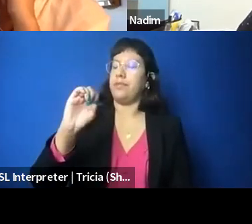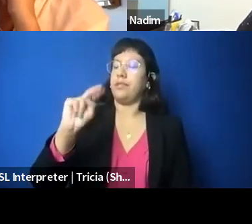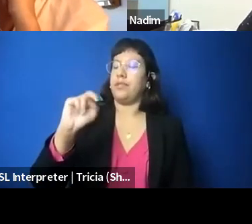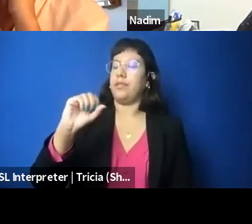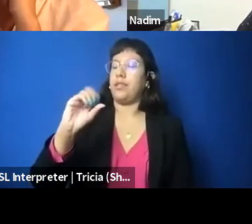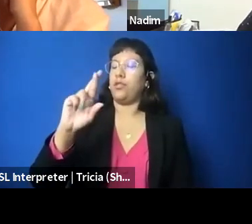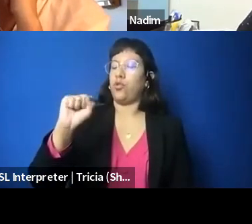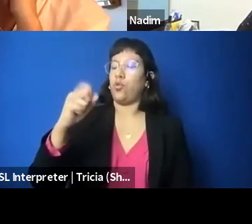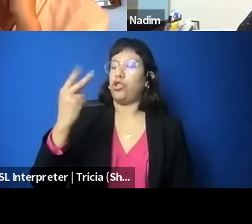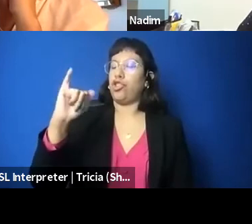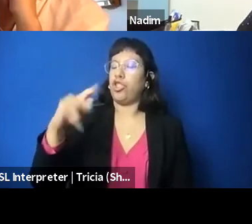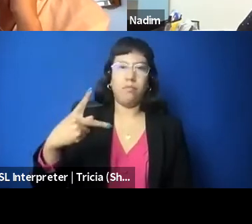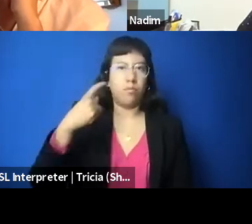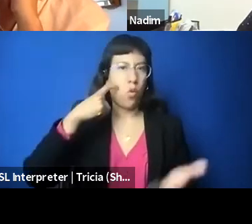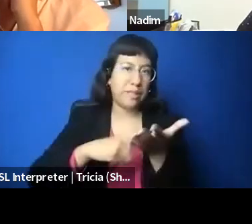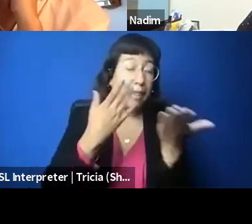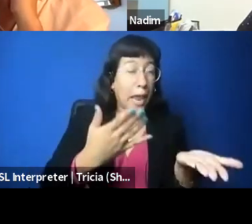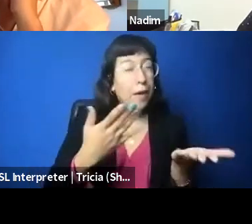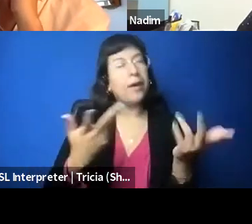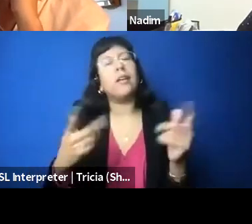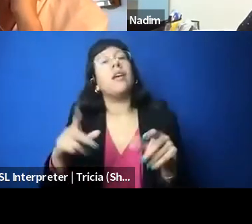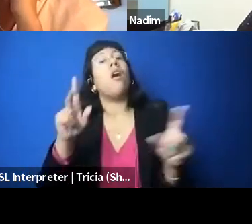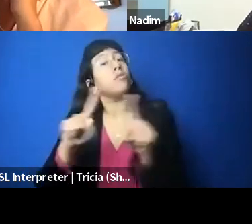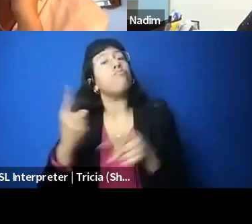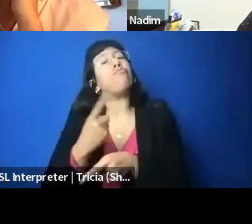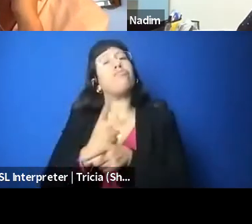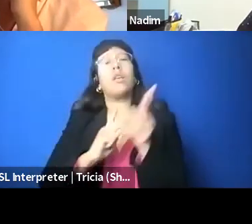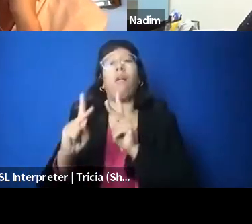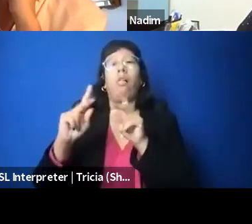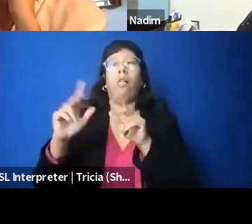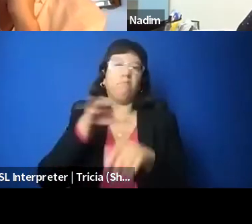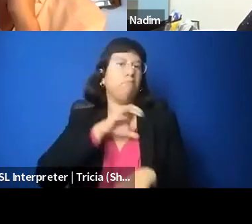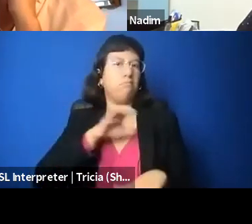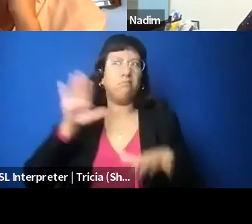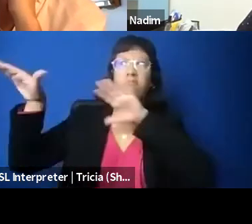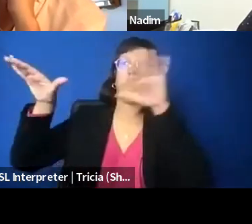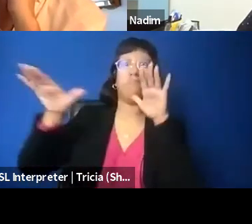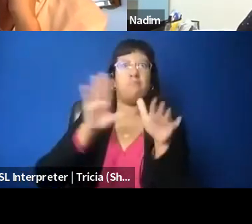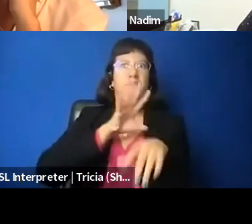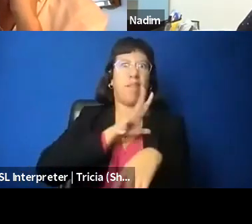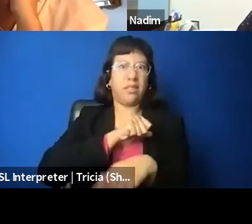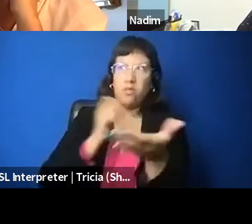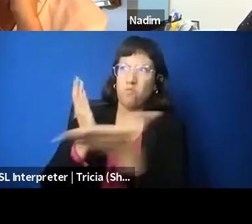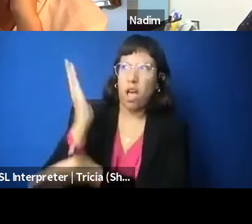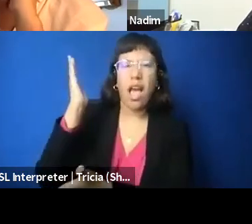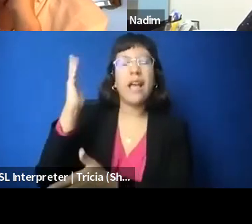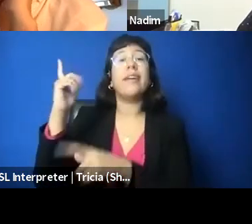get involved in speaking out for Palestinian rights and getting censored and punished for that, so that's one trend we're seeing.